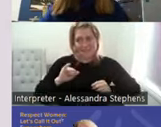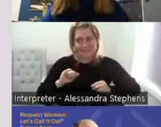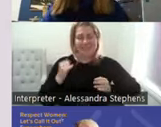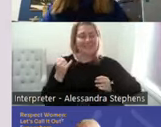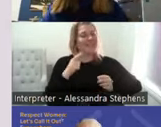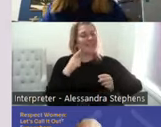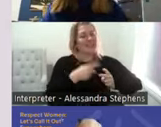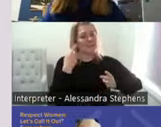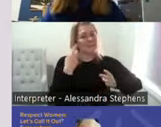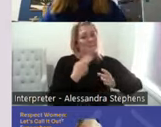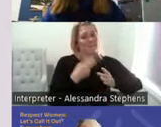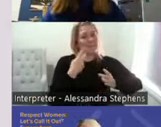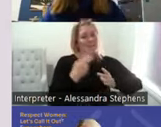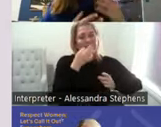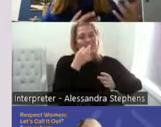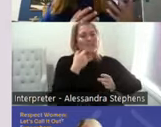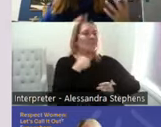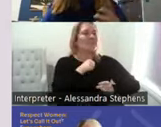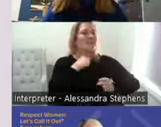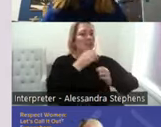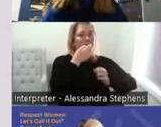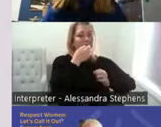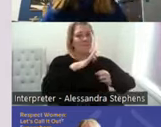So it's that real concept of not making assumptions.